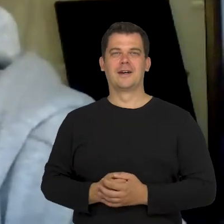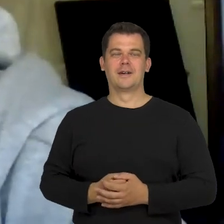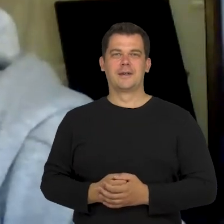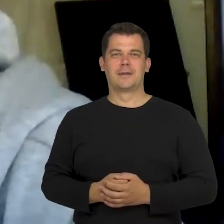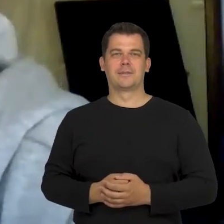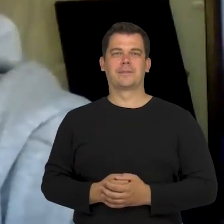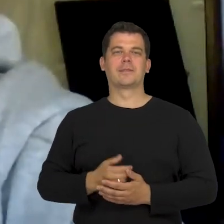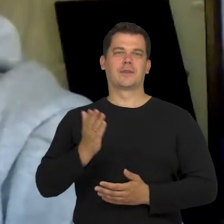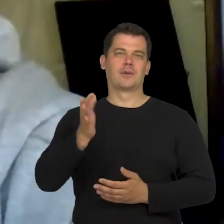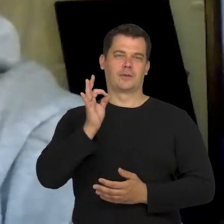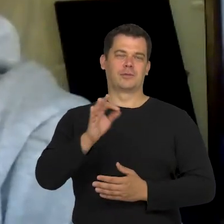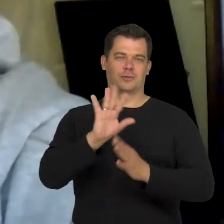OK, that's all.